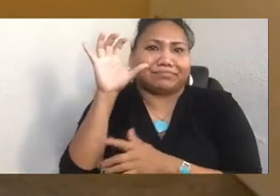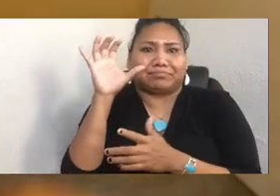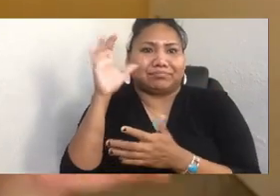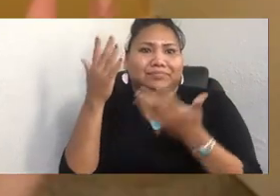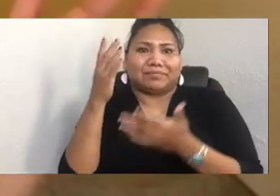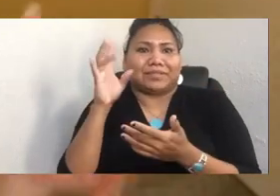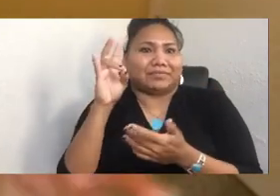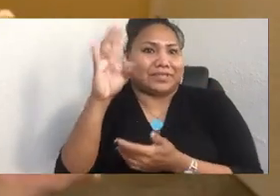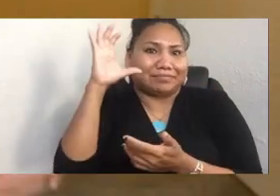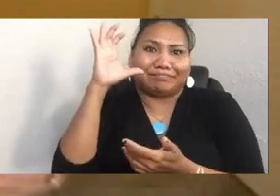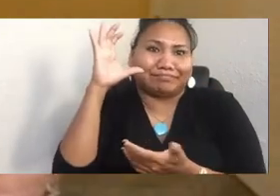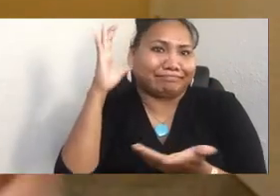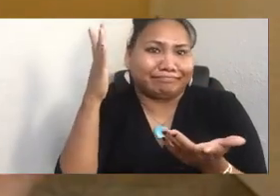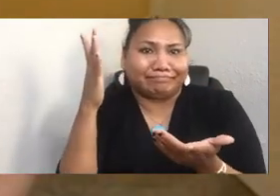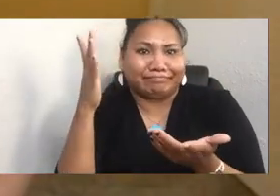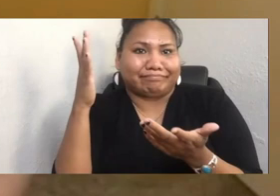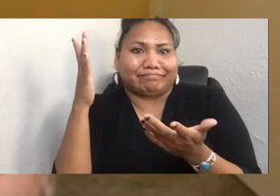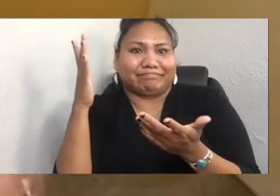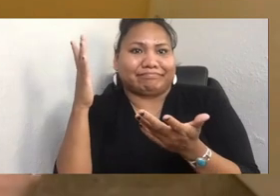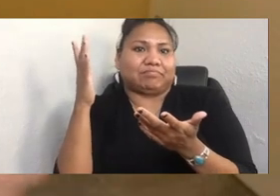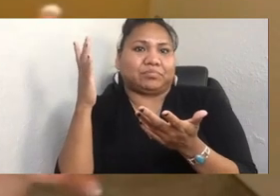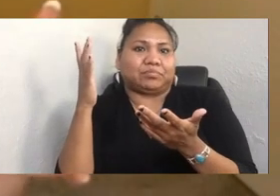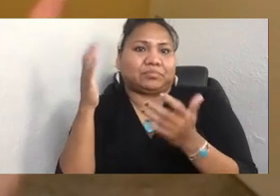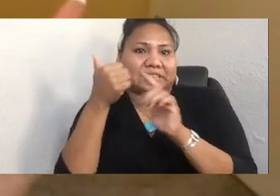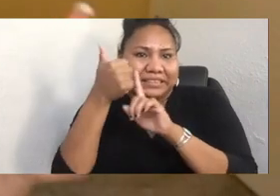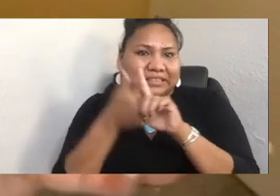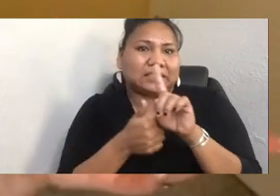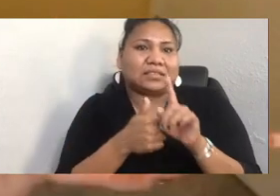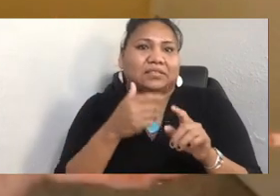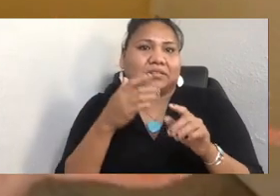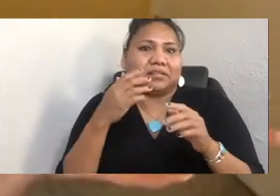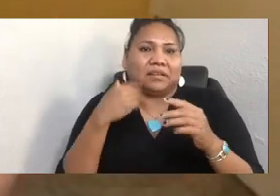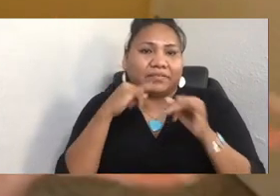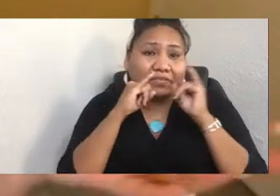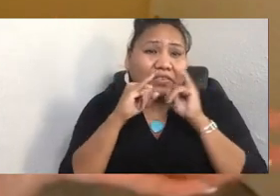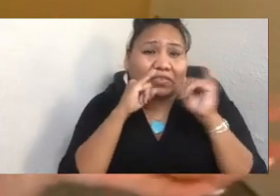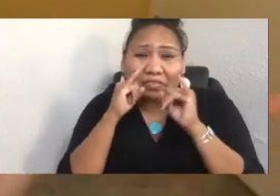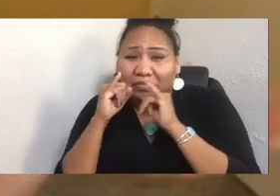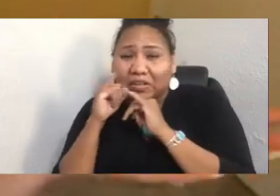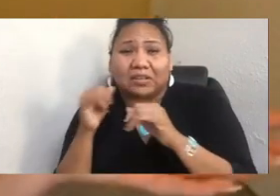Each who has a transcribed interview and a photo shoot. And then in a 500 page book, which